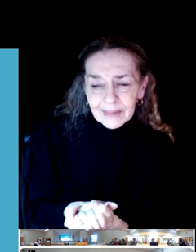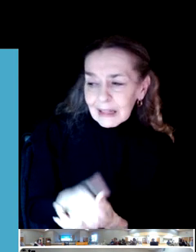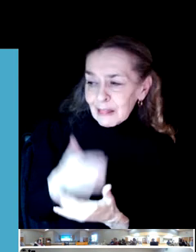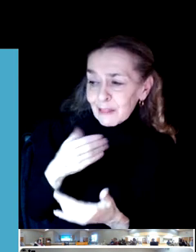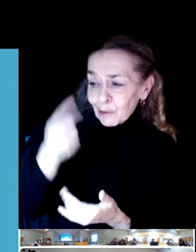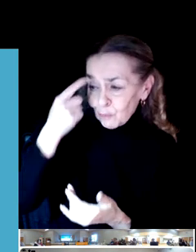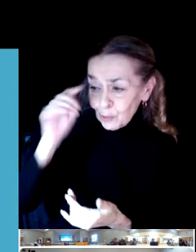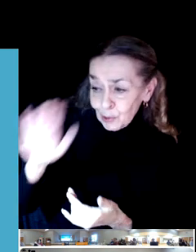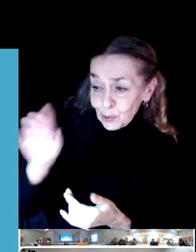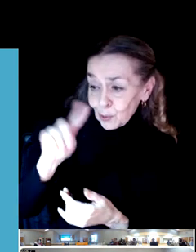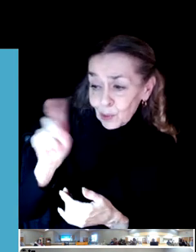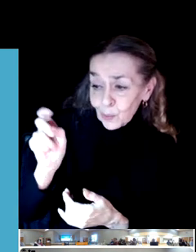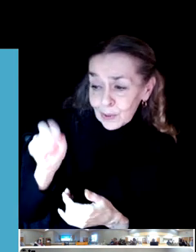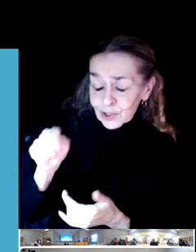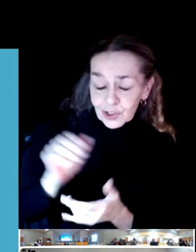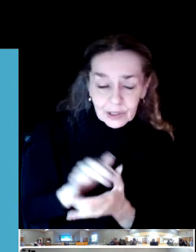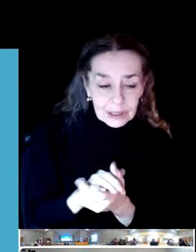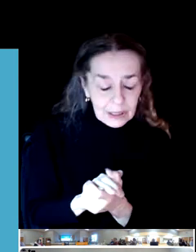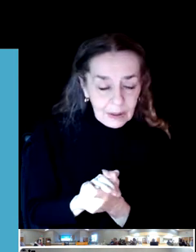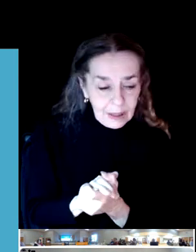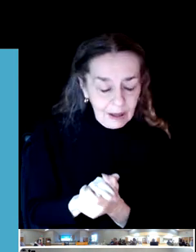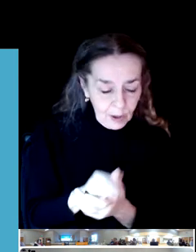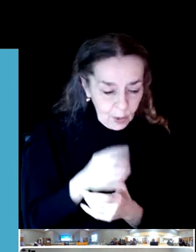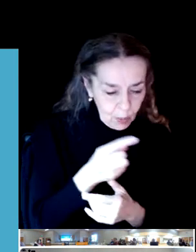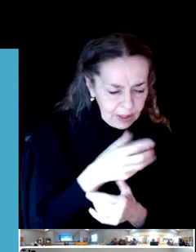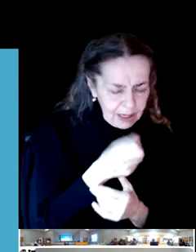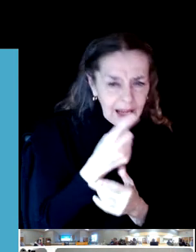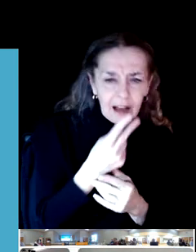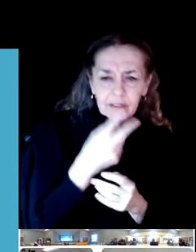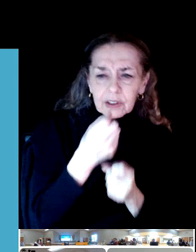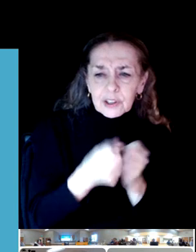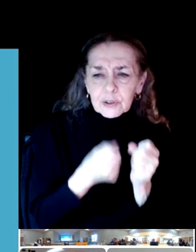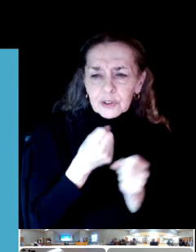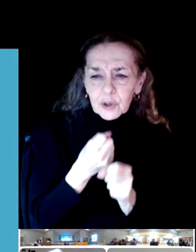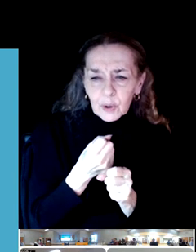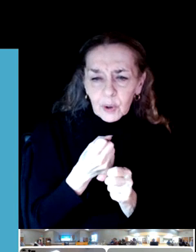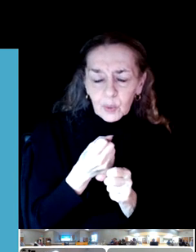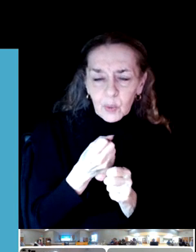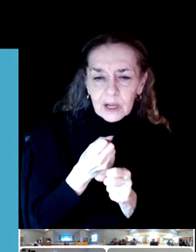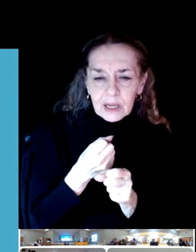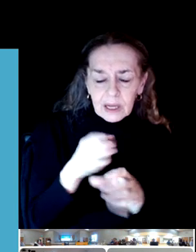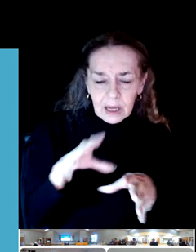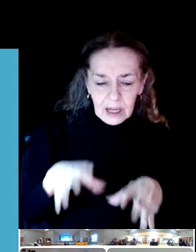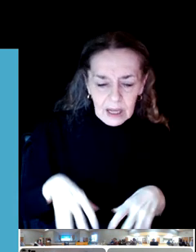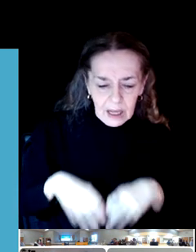So about year and a half ago we adopted a master plan for the Georgia Pacific Natural